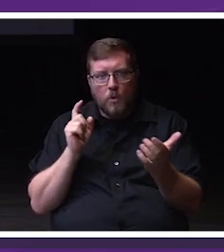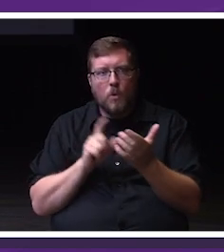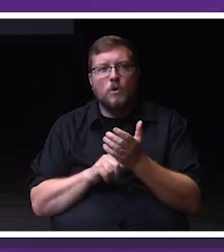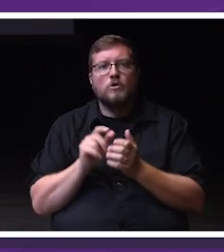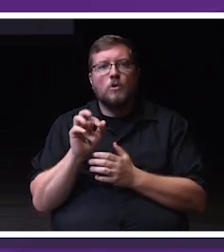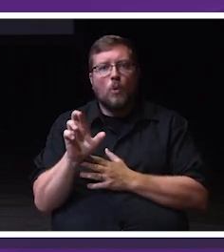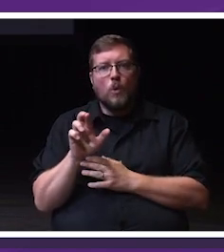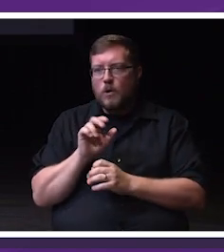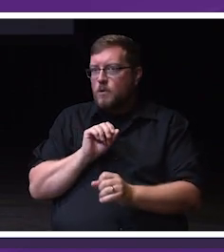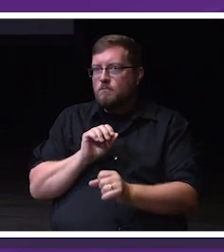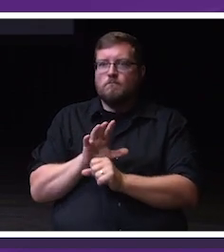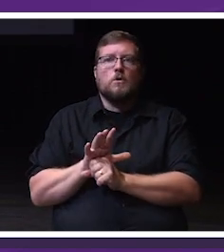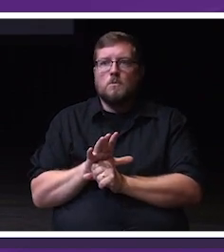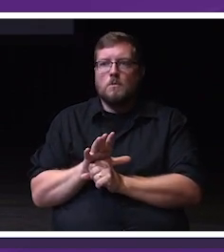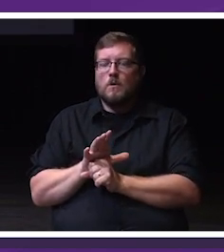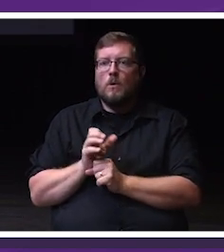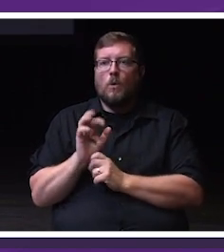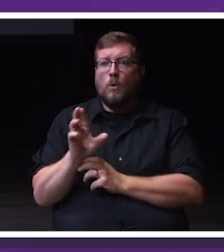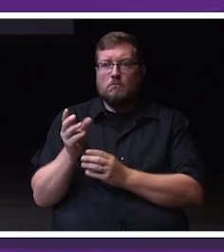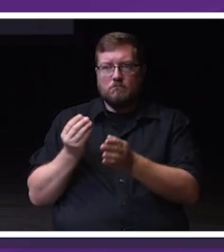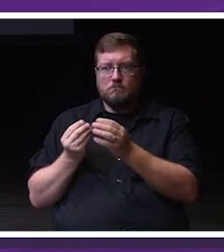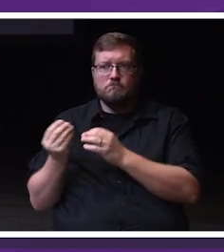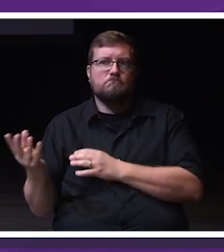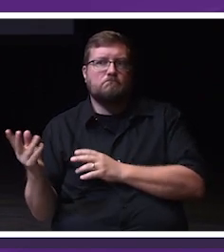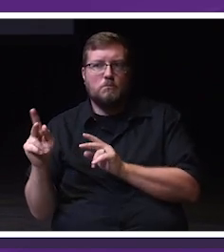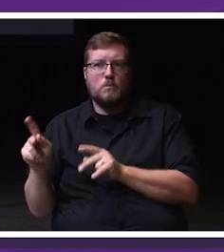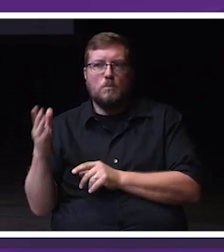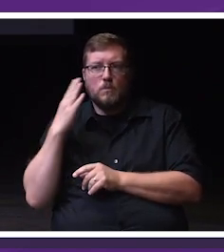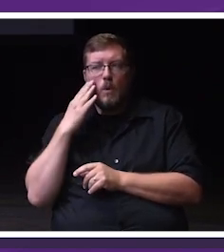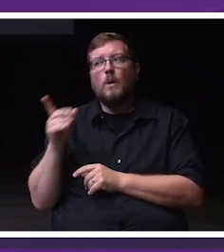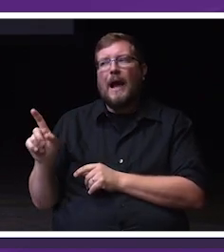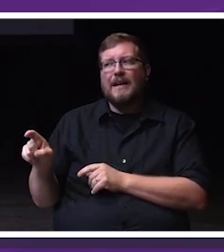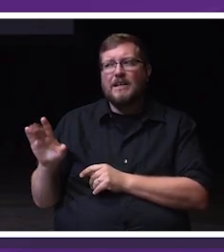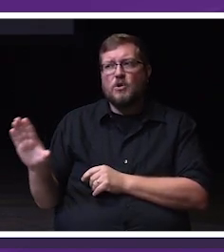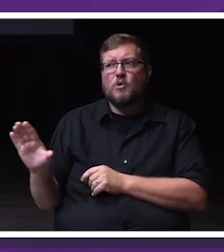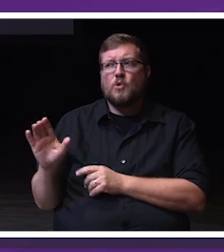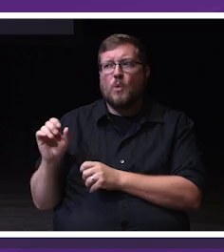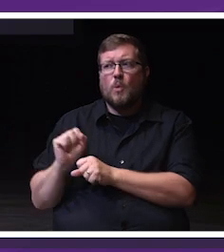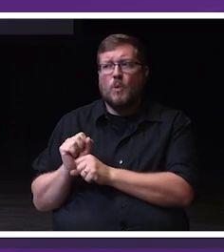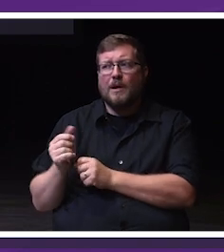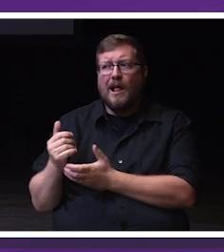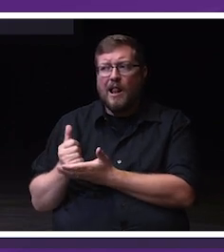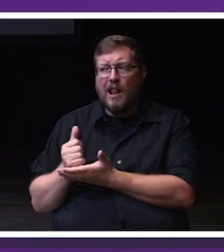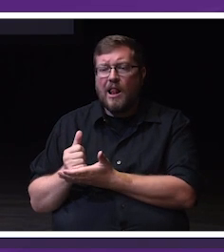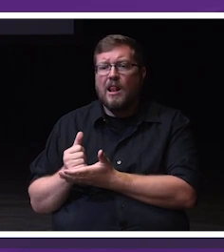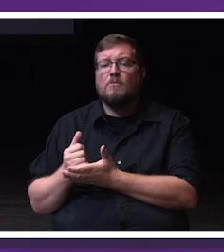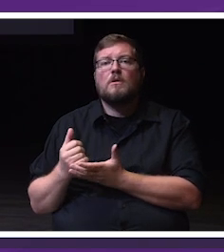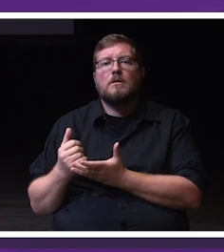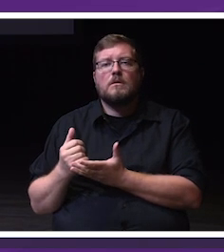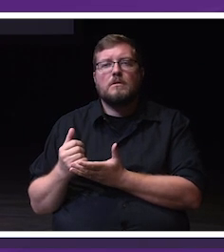or to let someone know that they're needed. Check in and a colleague that you haven't seen all summer.